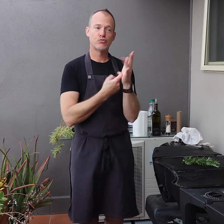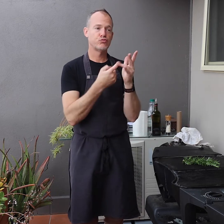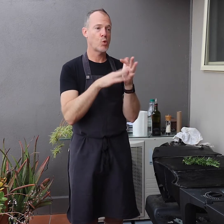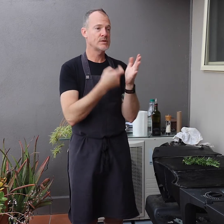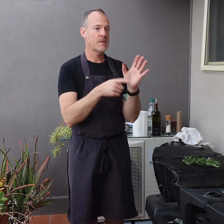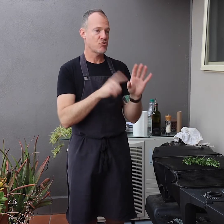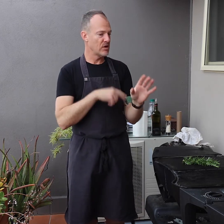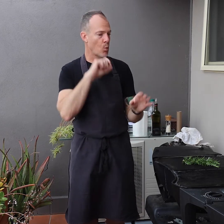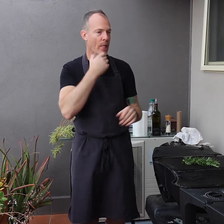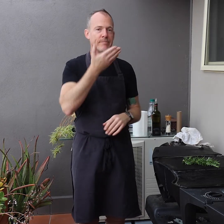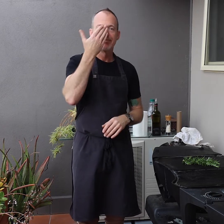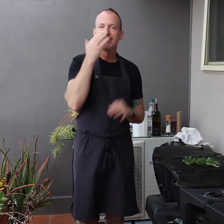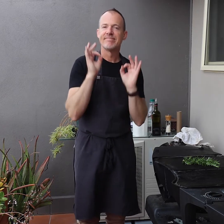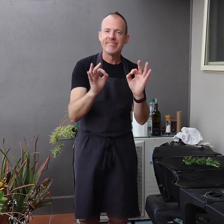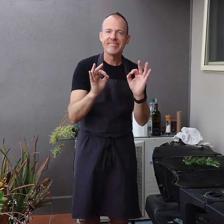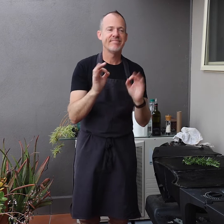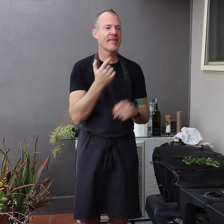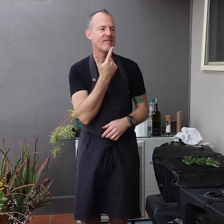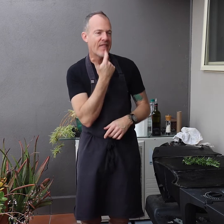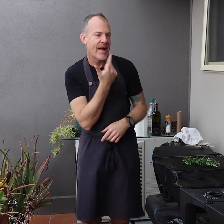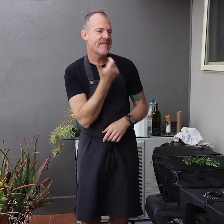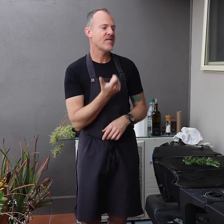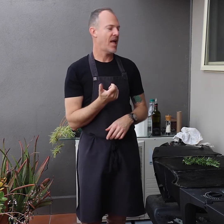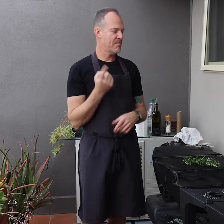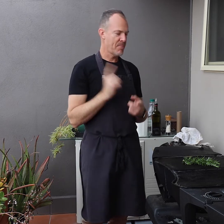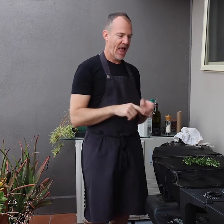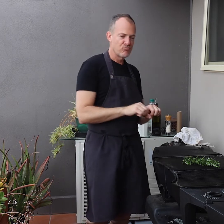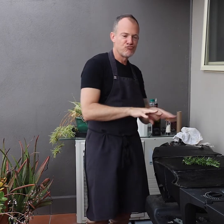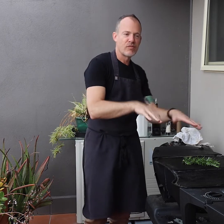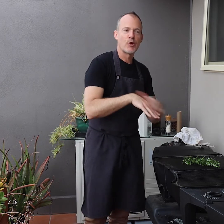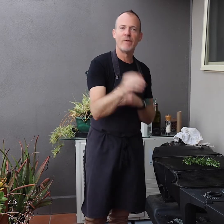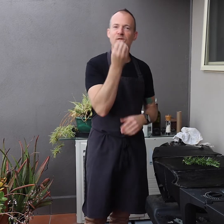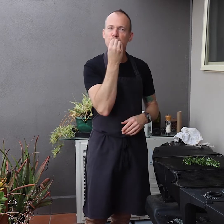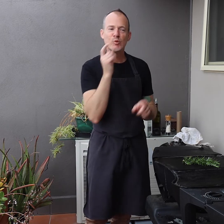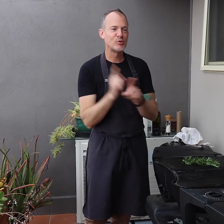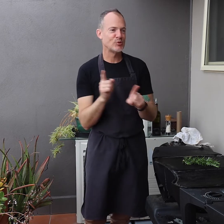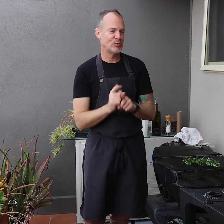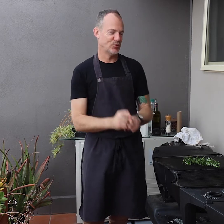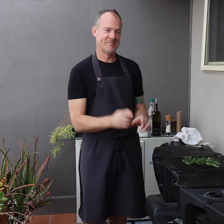It smells great and adds a little more flavour to your food too.